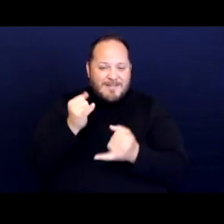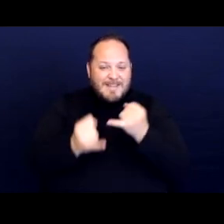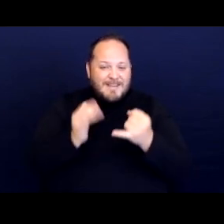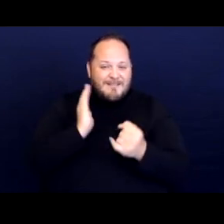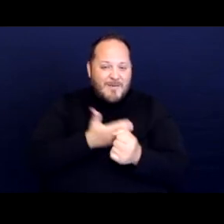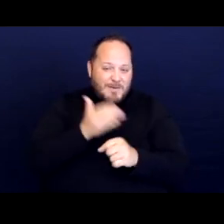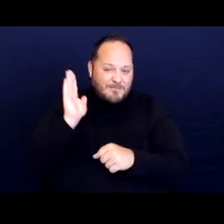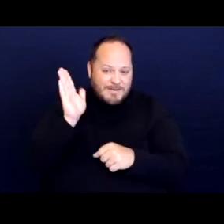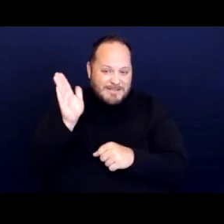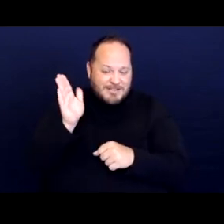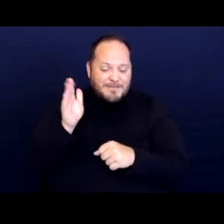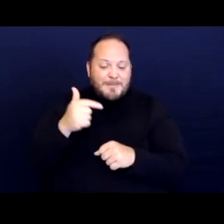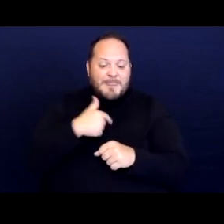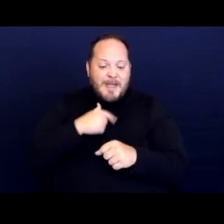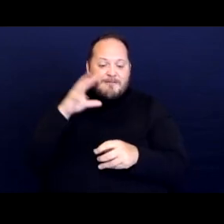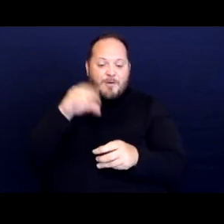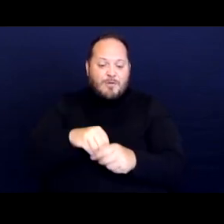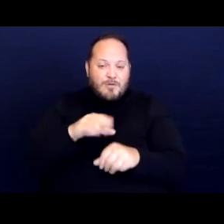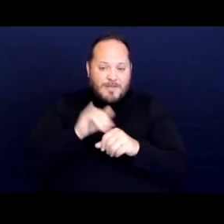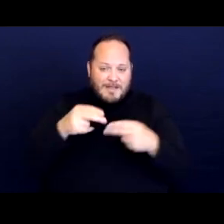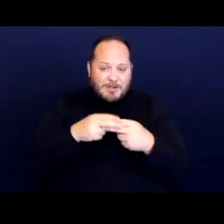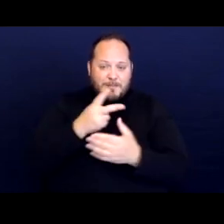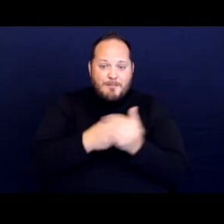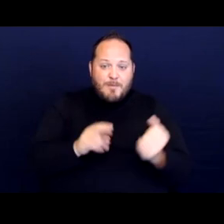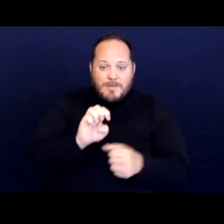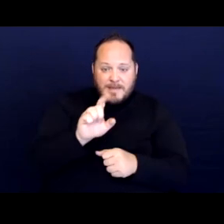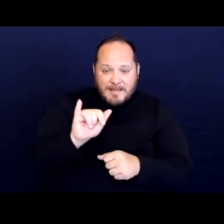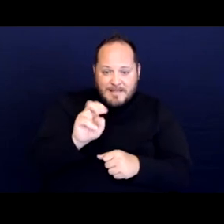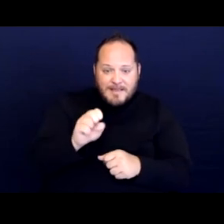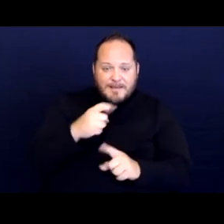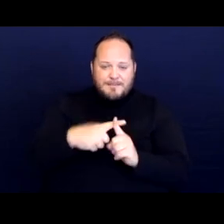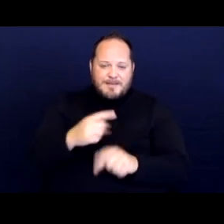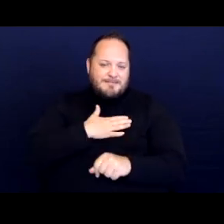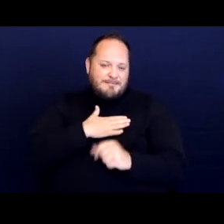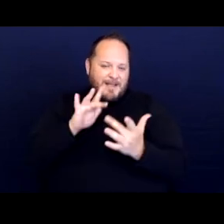and I've included on this slide both Elaine and my contact information,